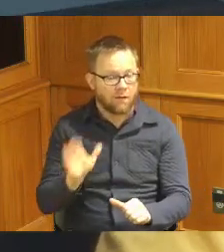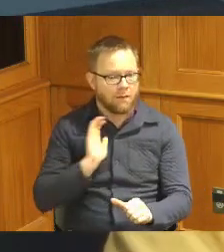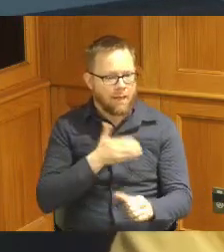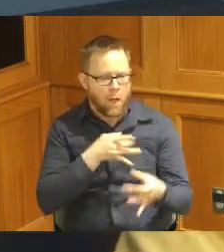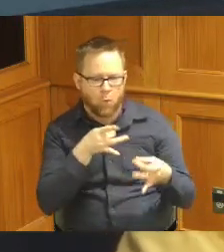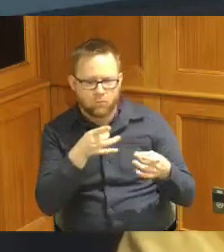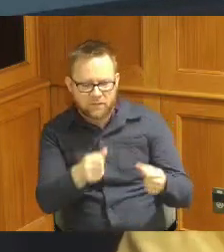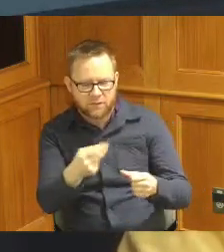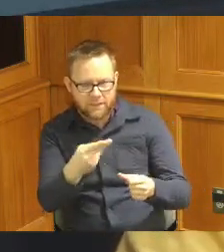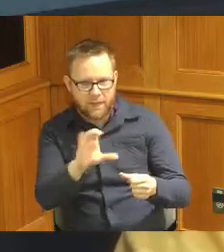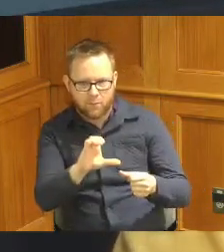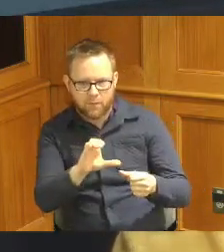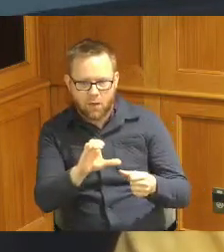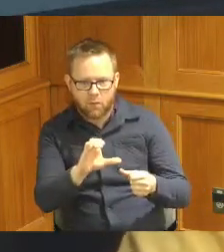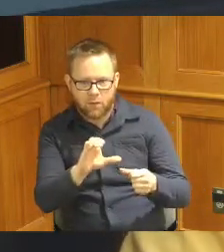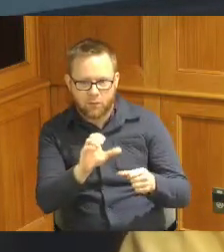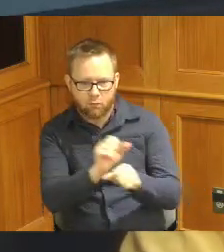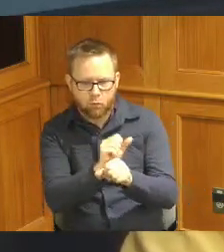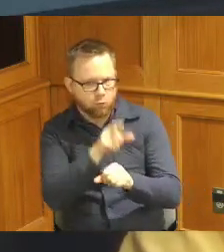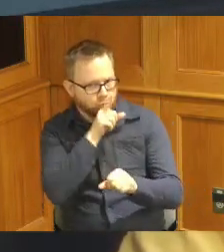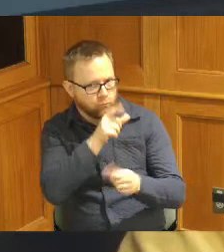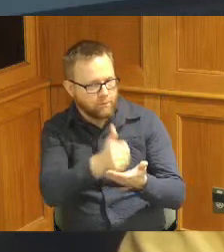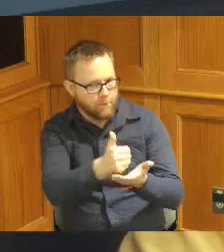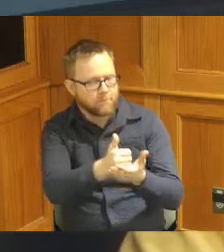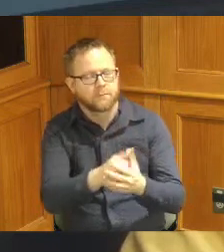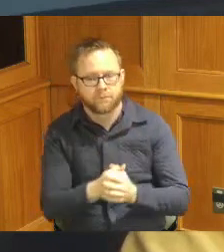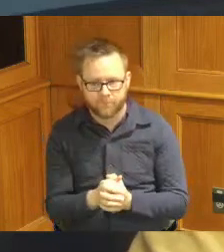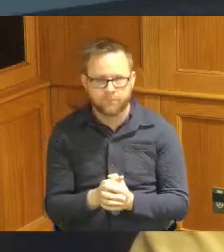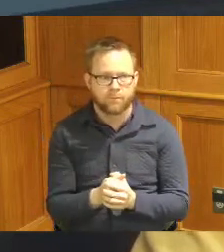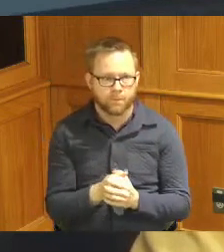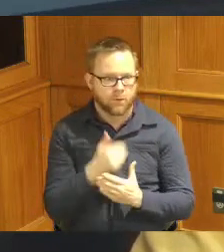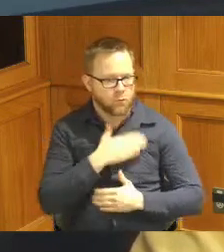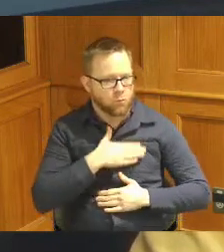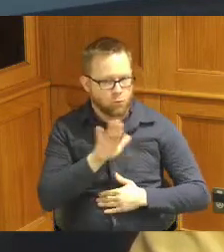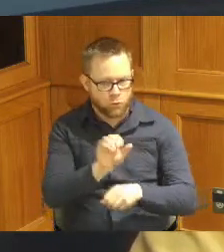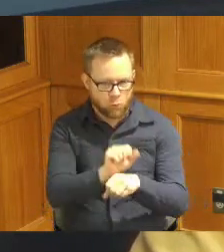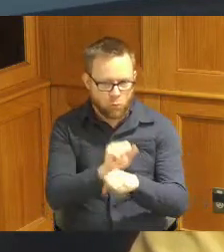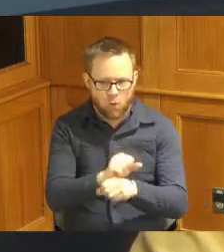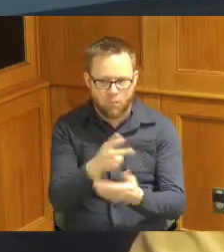County building so certainly appreciate it and also the work that you're doing thank you so